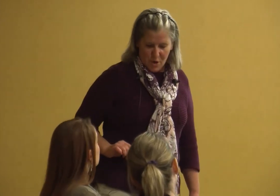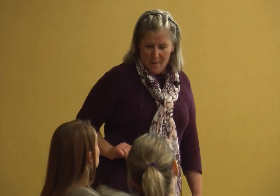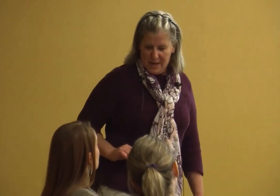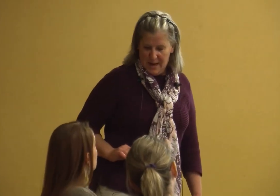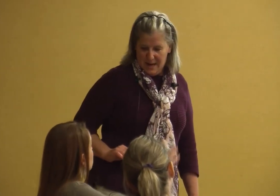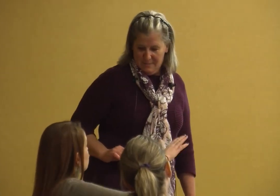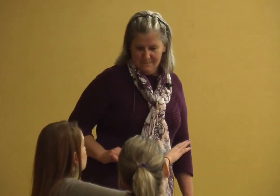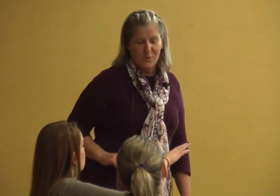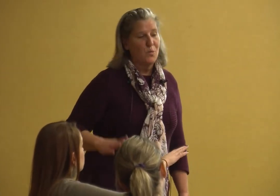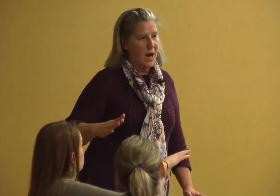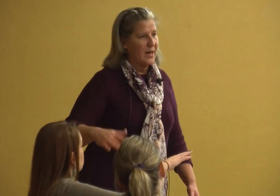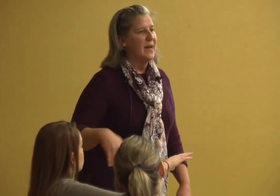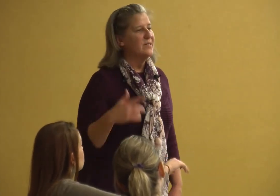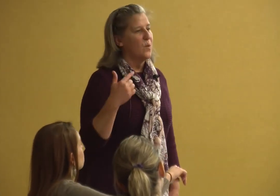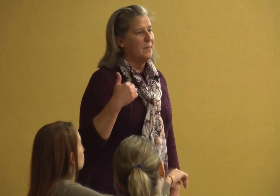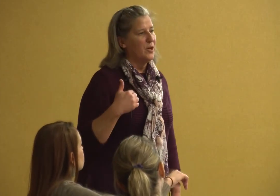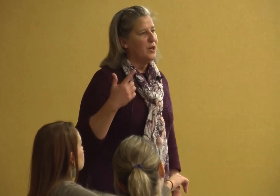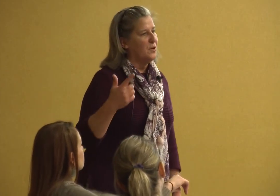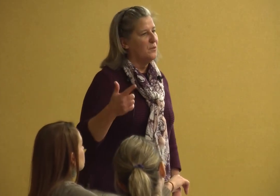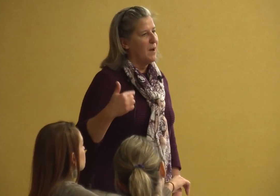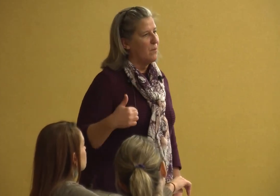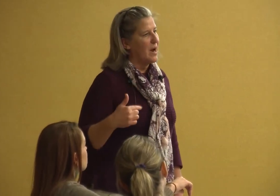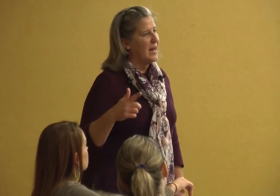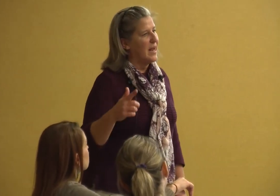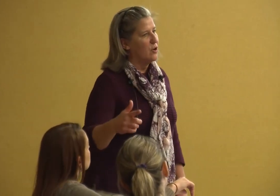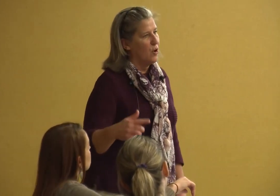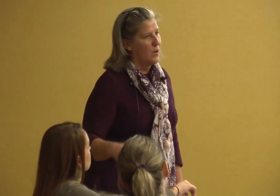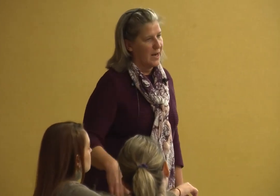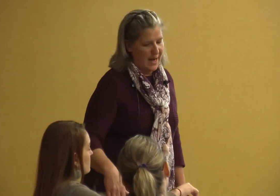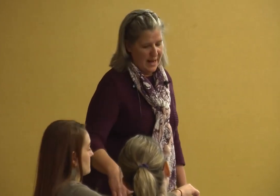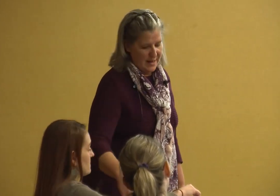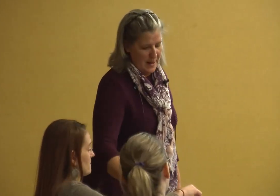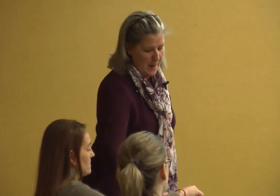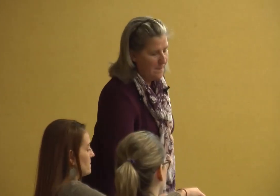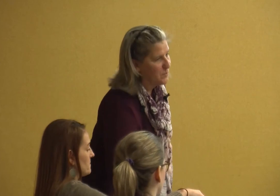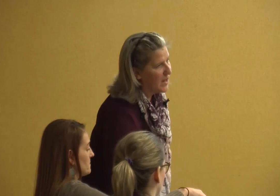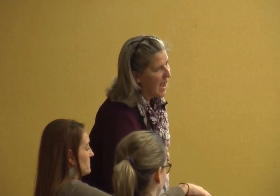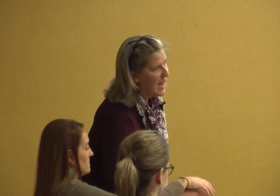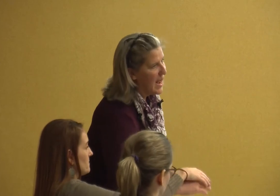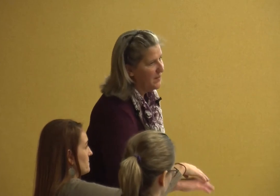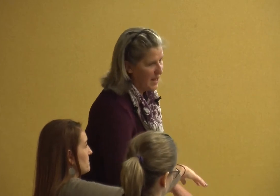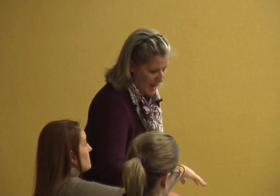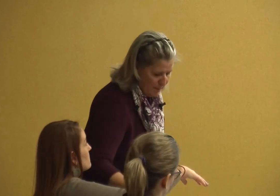dominant hand your right hand so I'm gonna use my right hand her right hand okay and then I'm